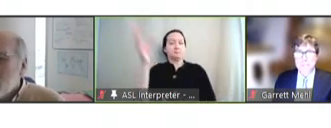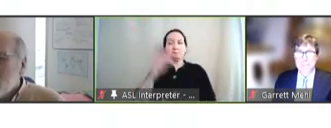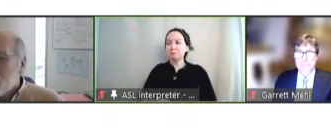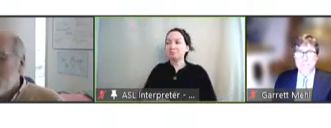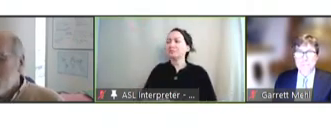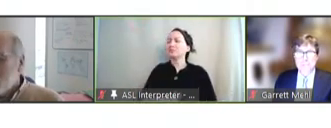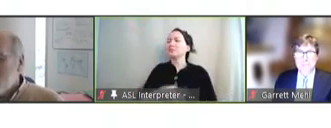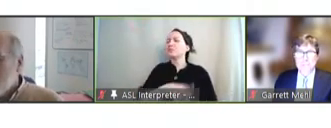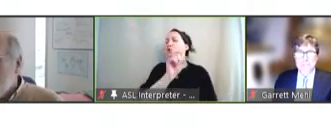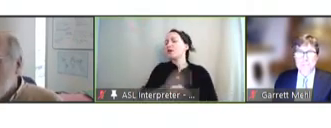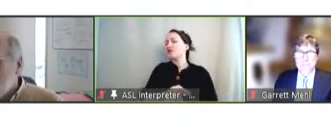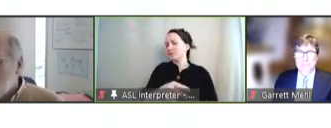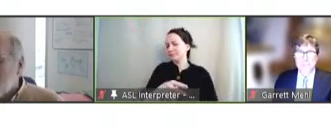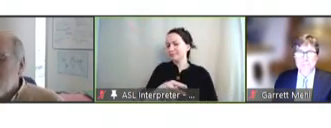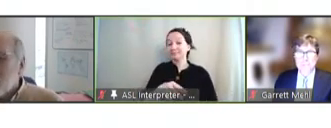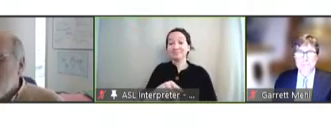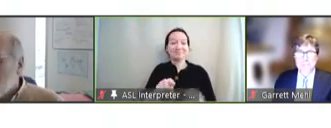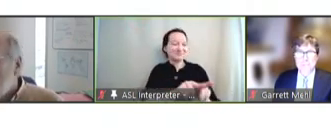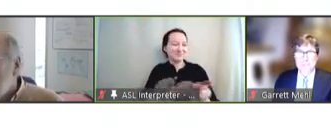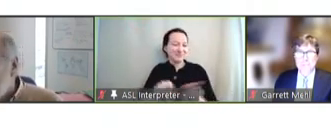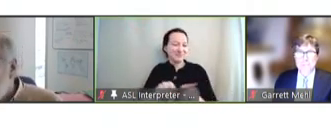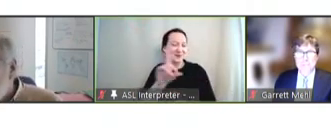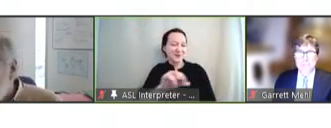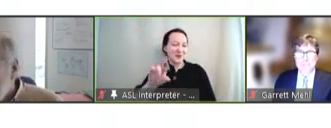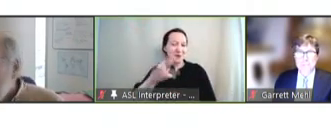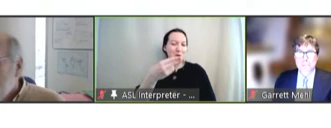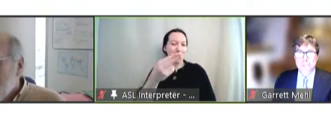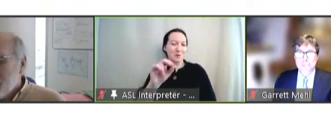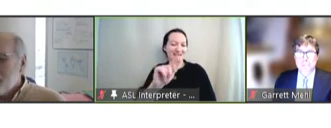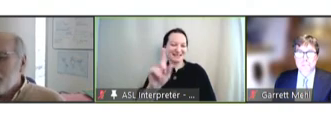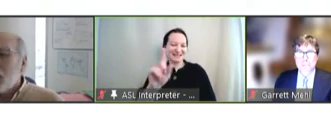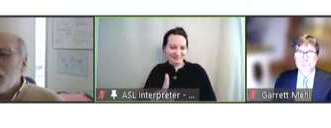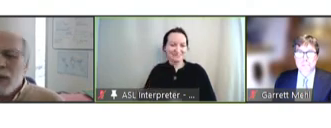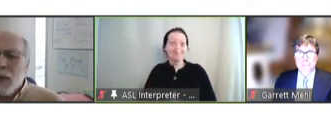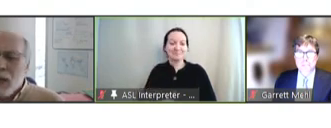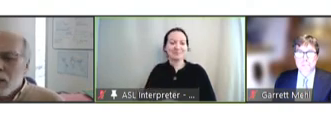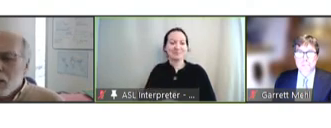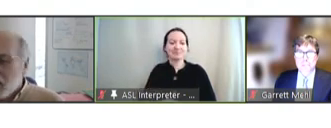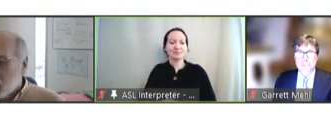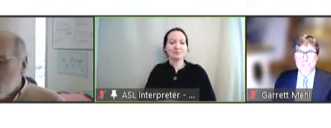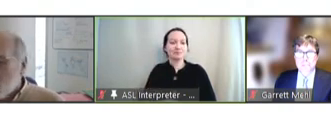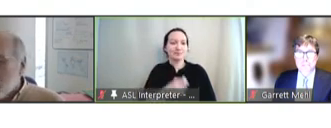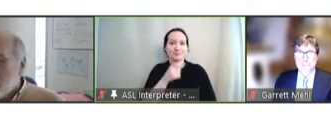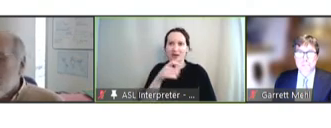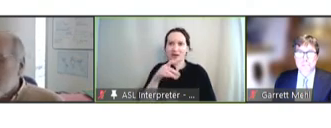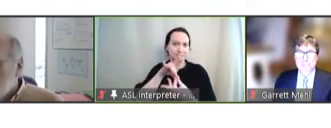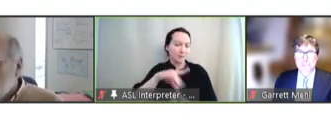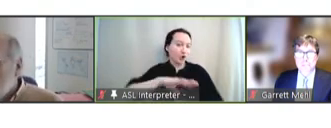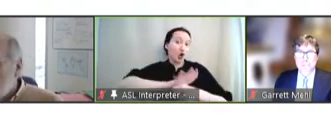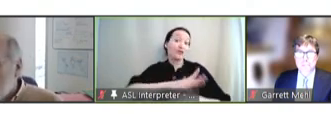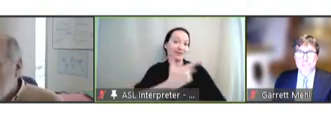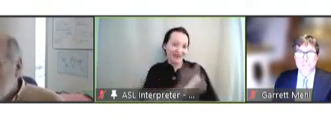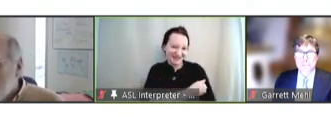question is also for Dr. Hotez, and not about COVID vaccine work, but